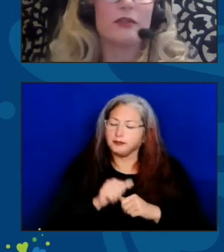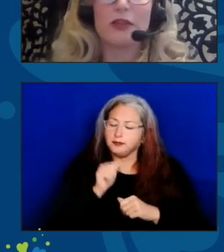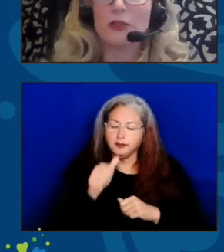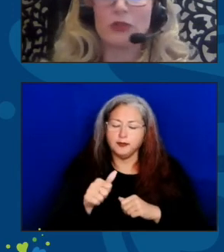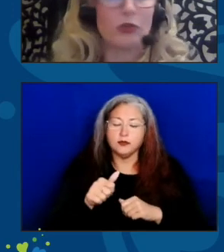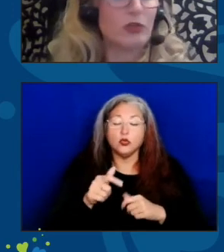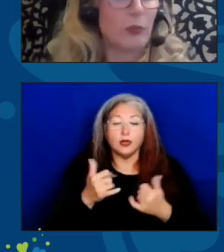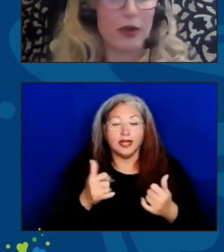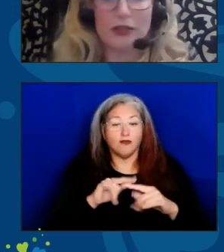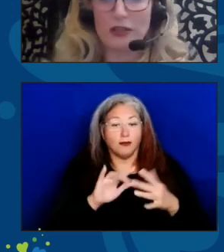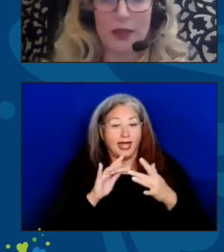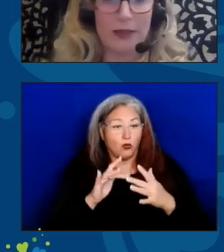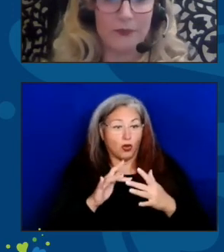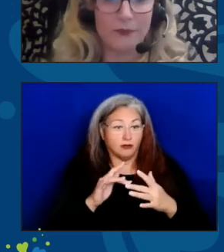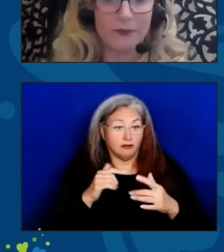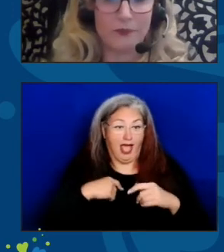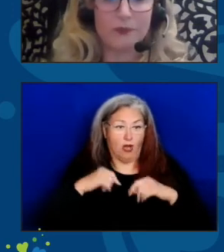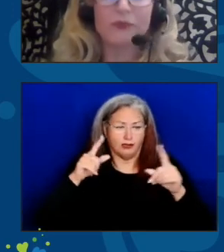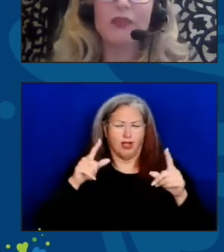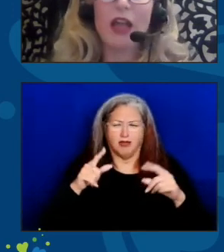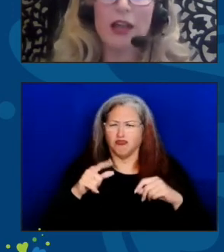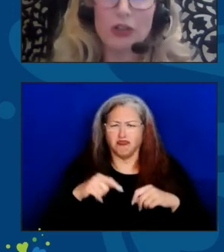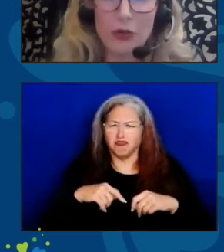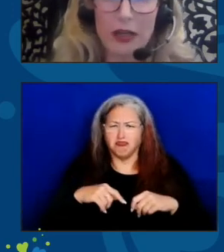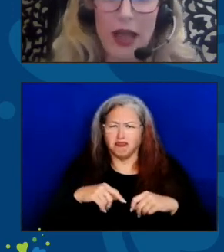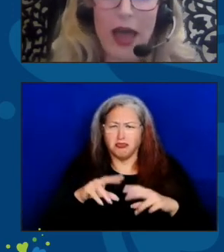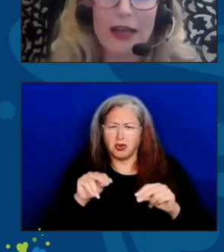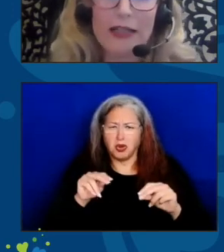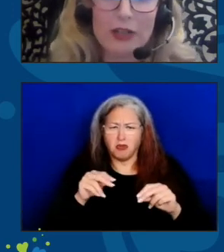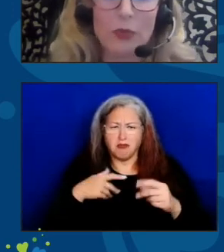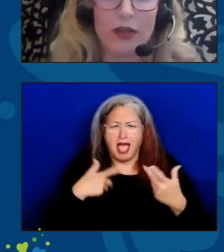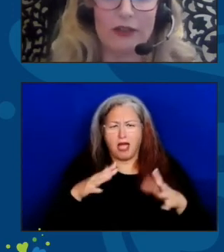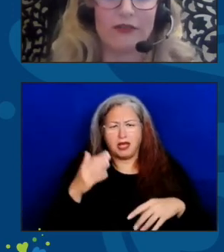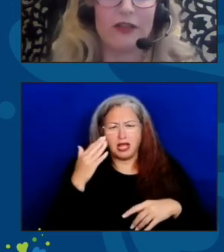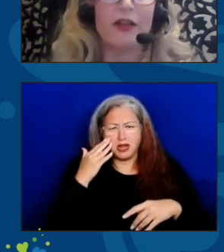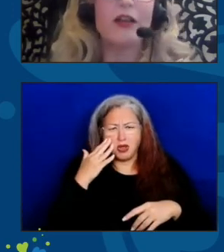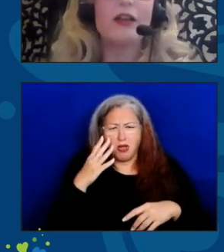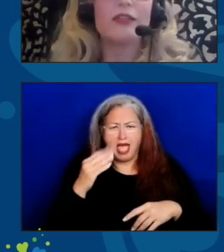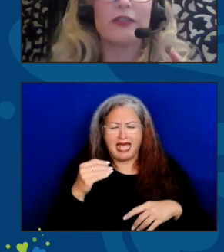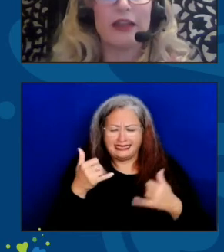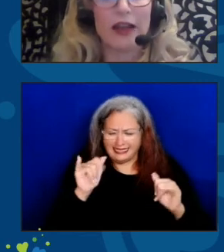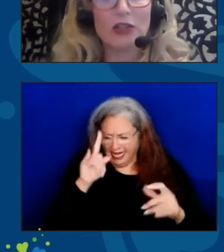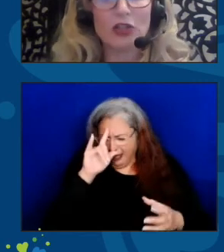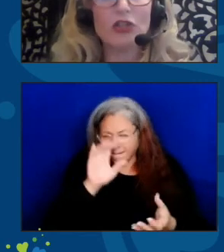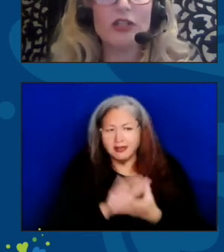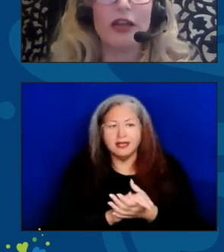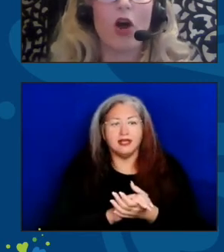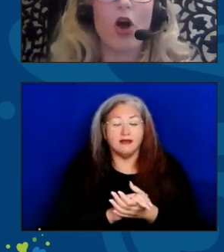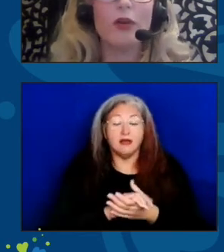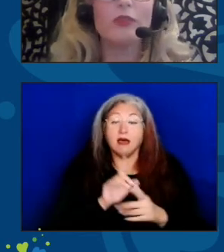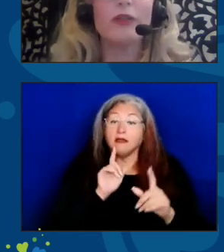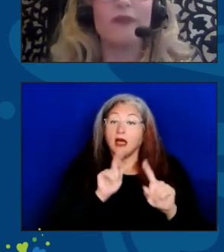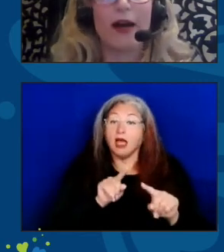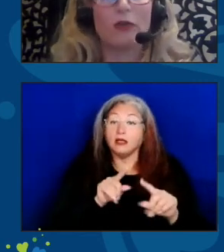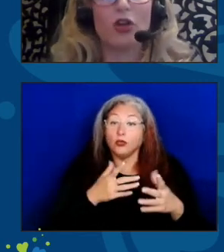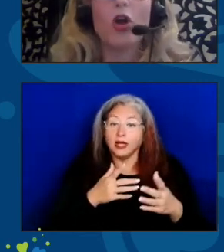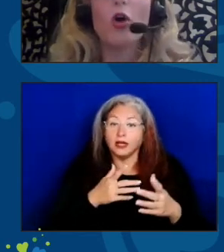this was no surprise to me. I knew it and I still believe that the answers can always be found